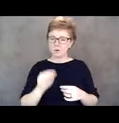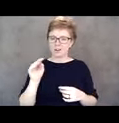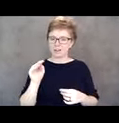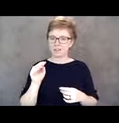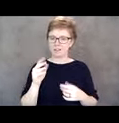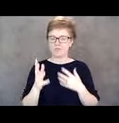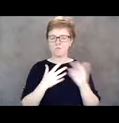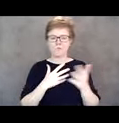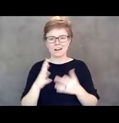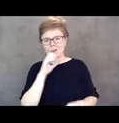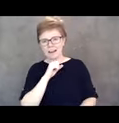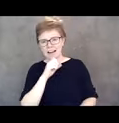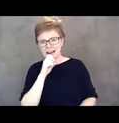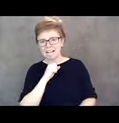no matter what ethnicity,